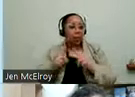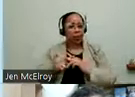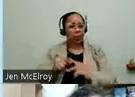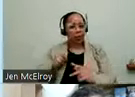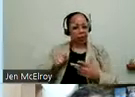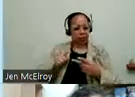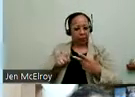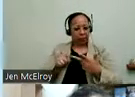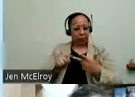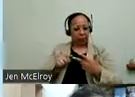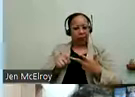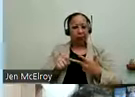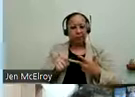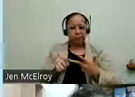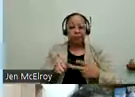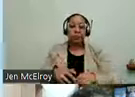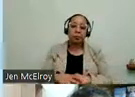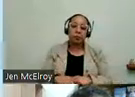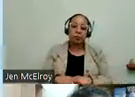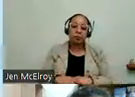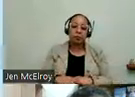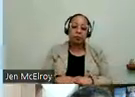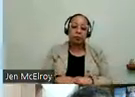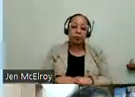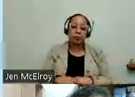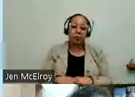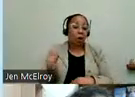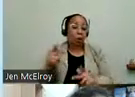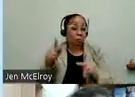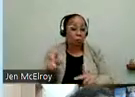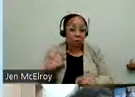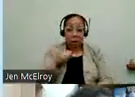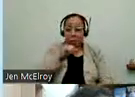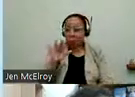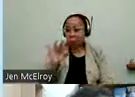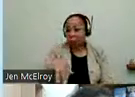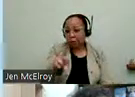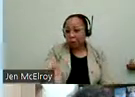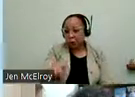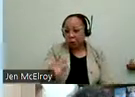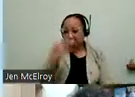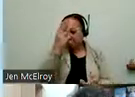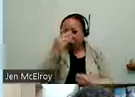Another person that I was thinking about and I would love some food for